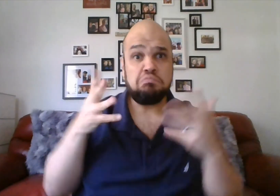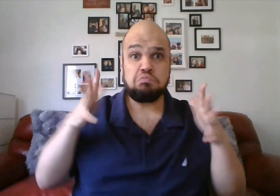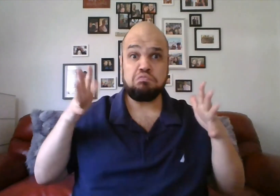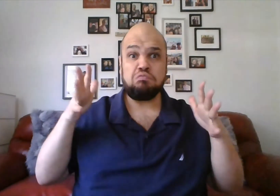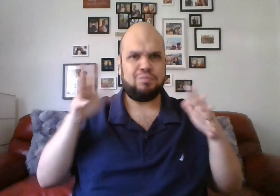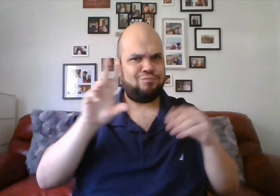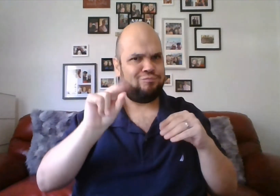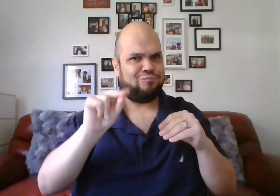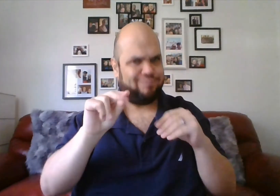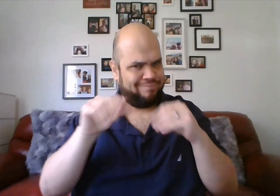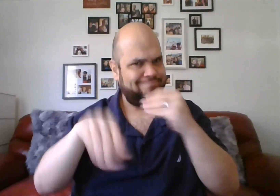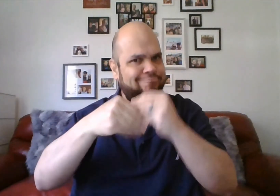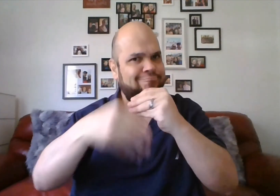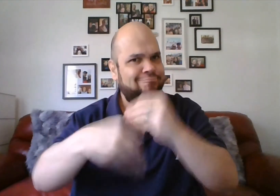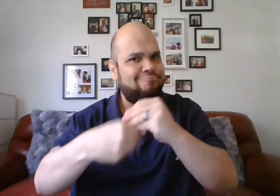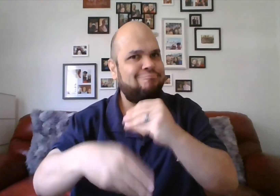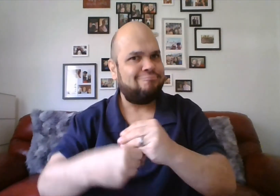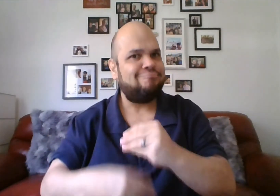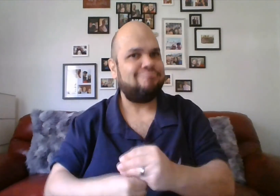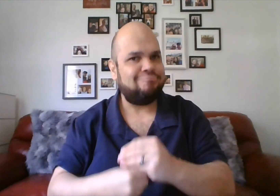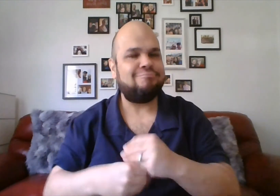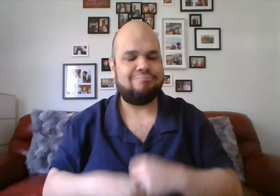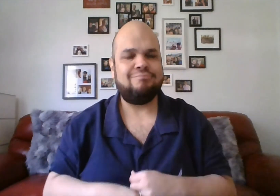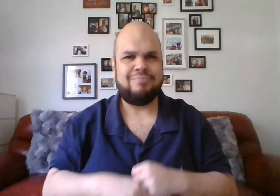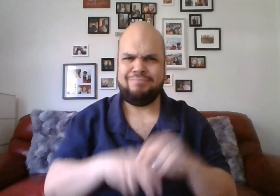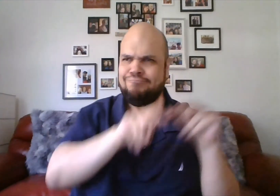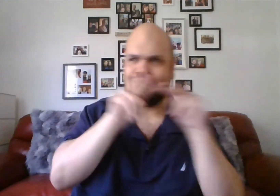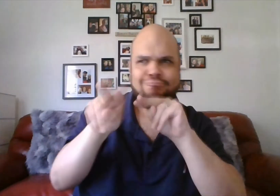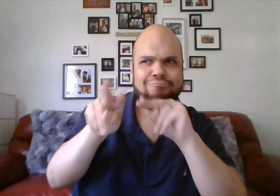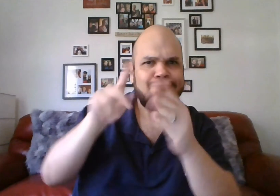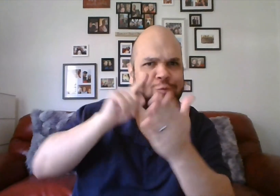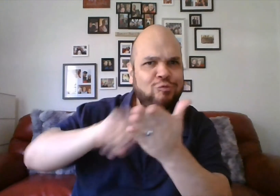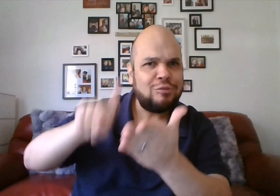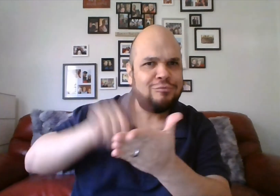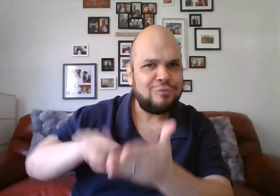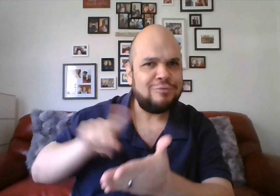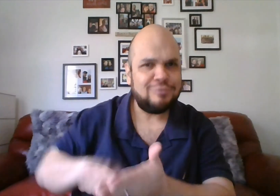more FAQs will be added over time. Keep an eye on the website and continue to check for updates.